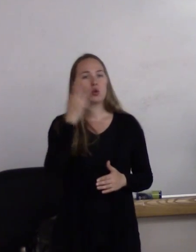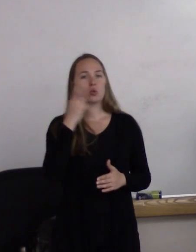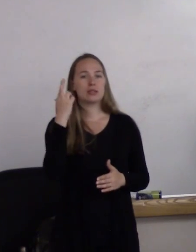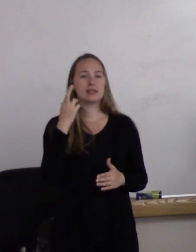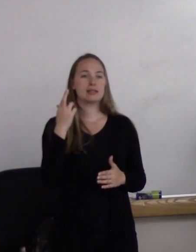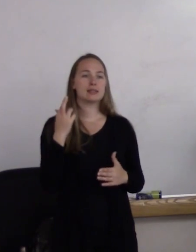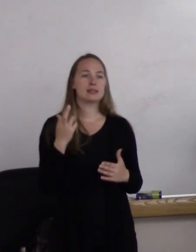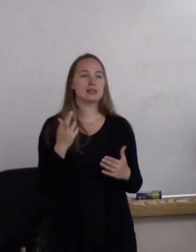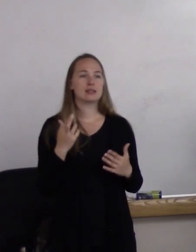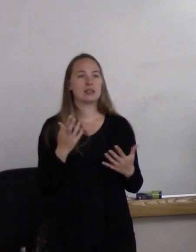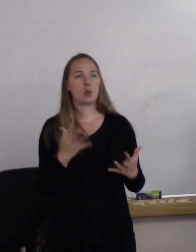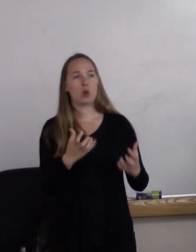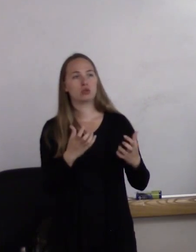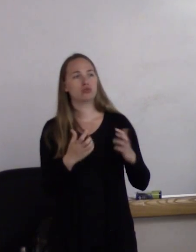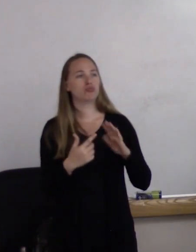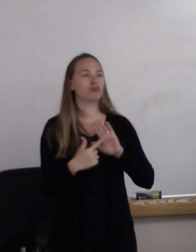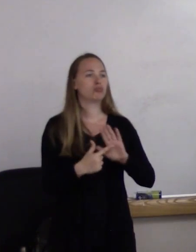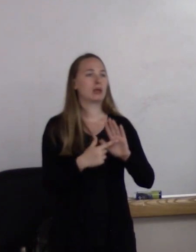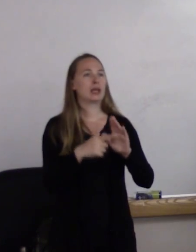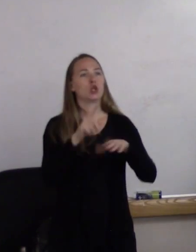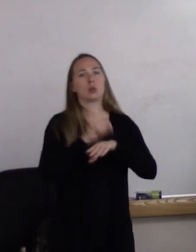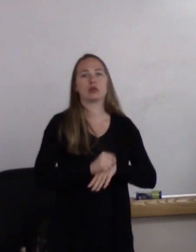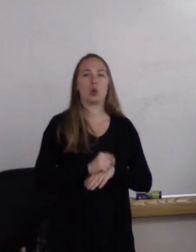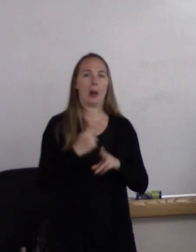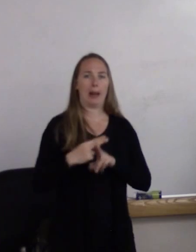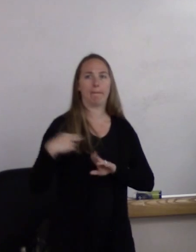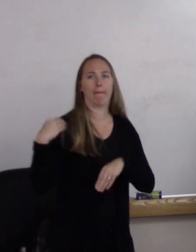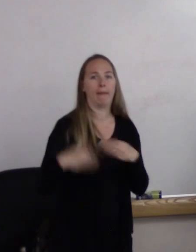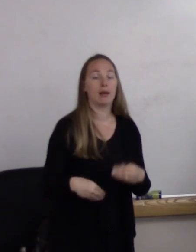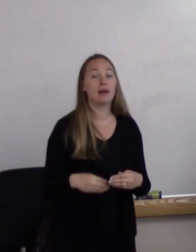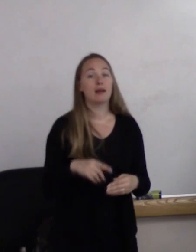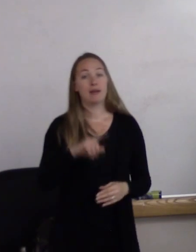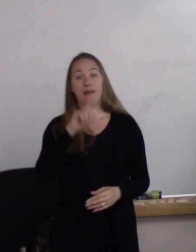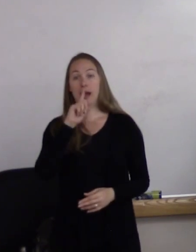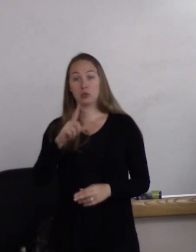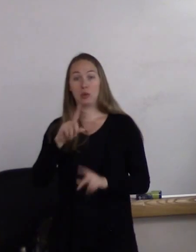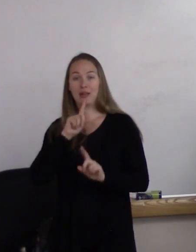kind of that traditional pass on the name. The actual answer is female,